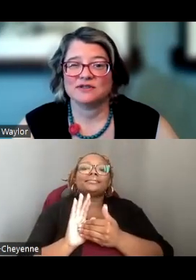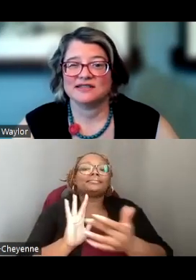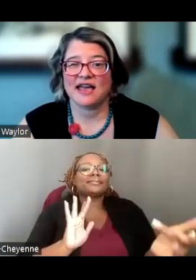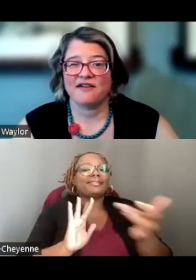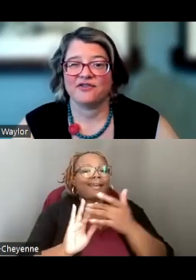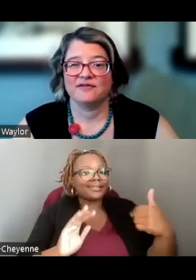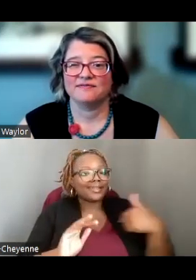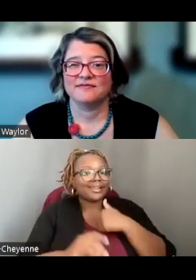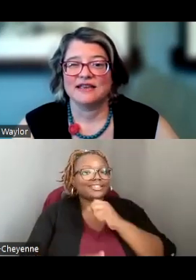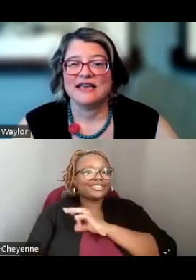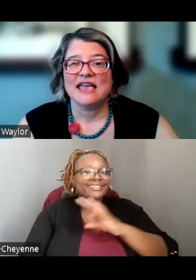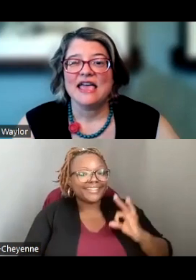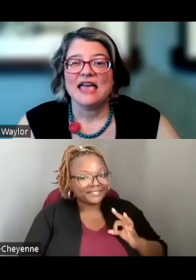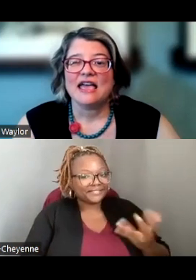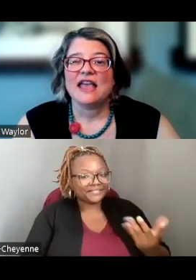OUT TO STAFF.